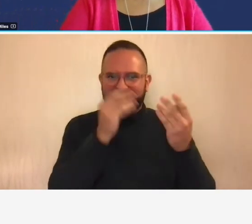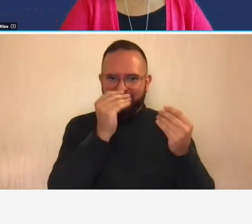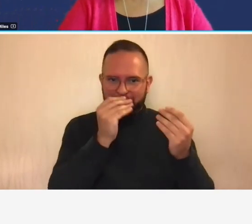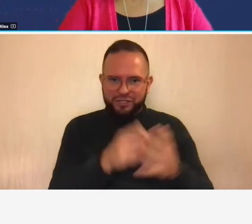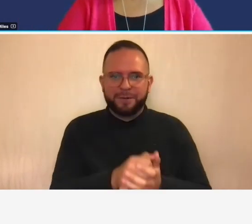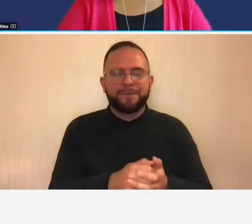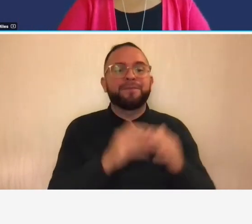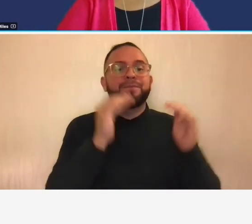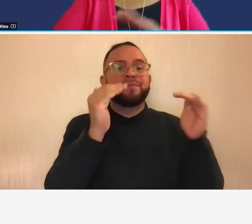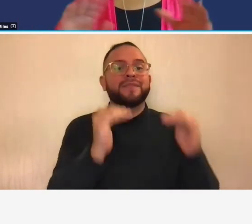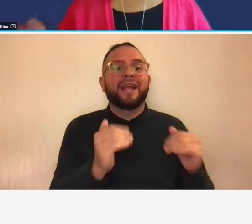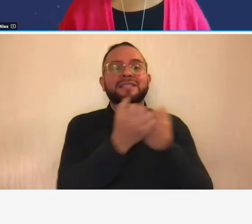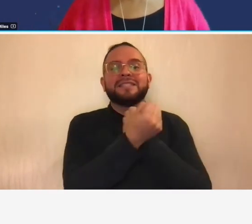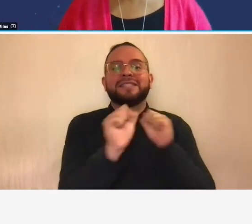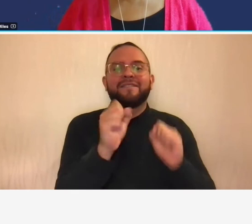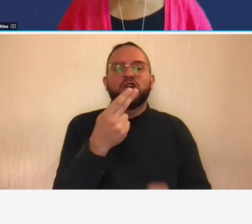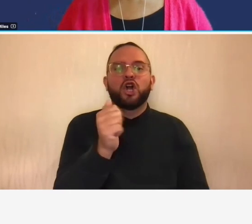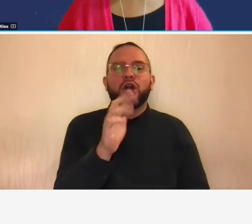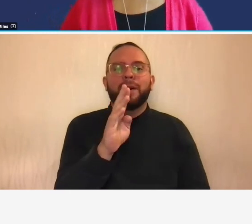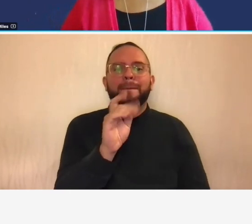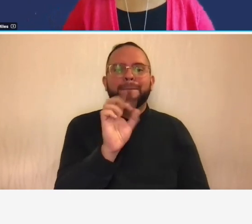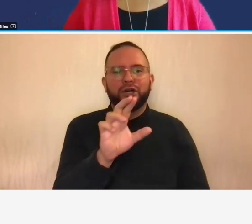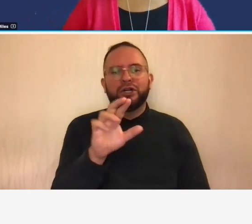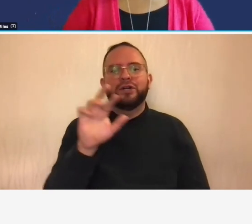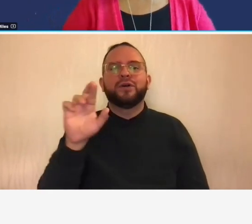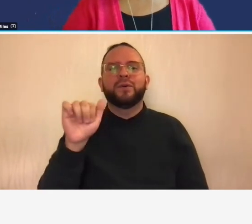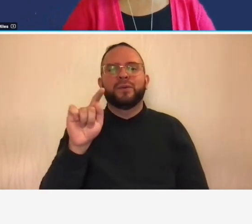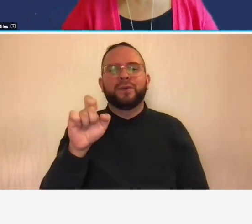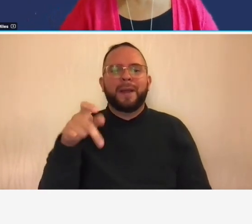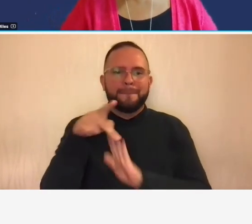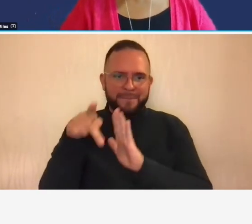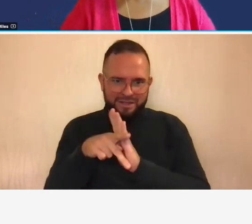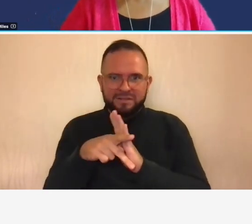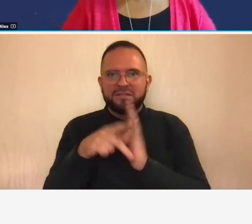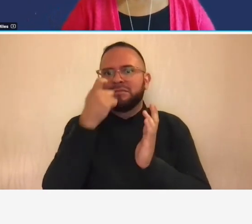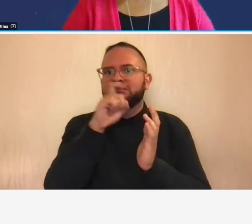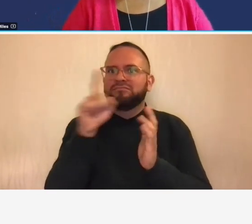because we've gone through a whole bunch of stuff here on what constitutes an adequate accounting